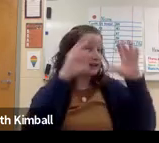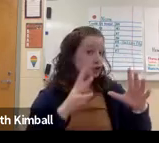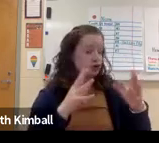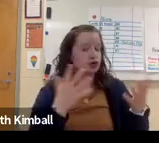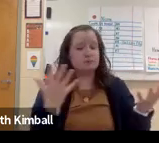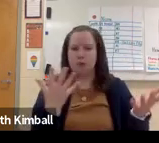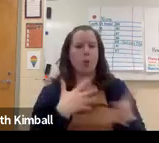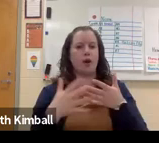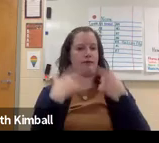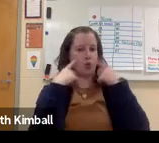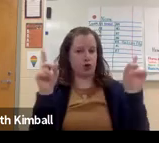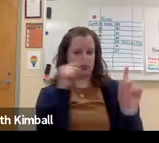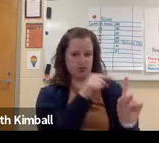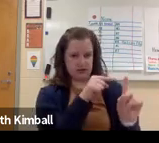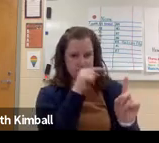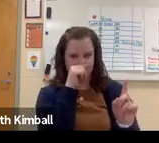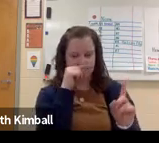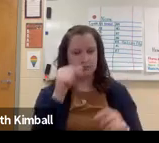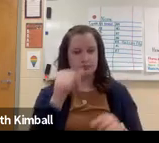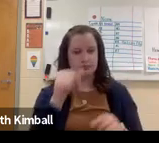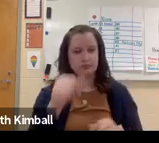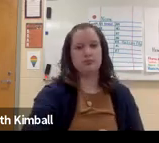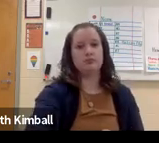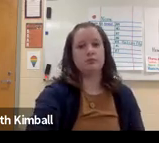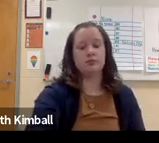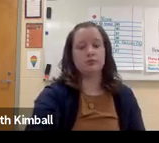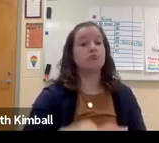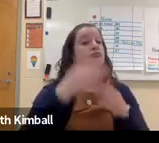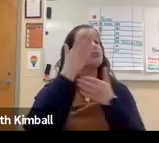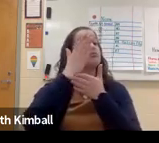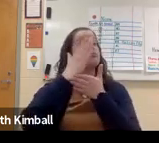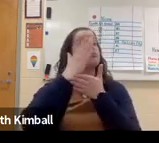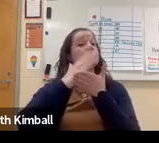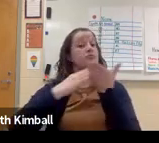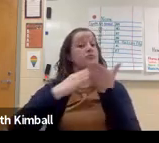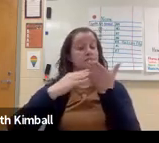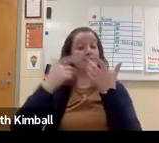It may be one on one support from the deaf and hard of hearing teacher. Whatever that individual student needs.